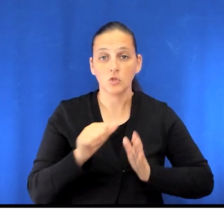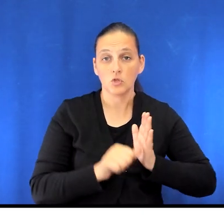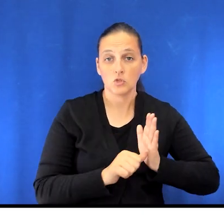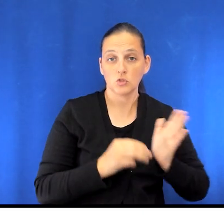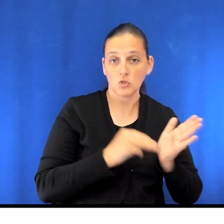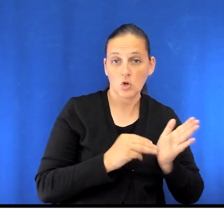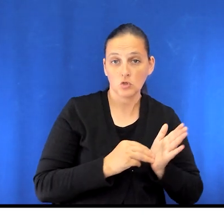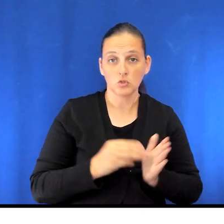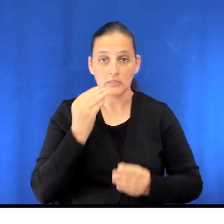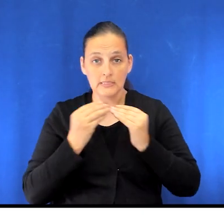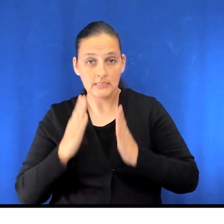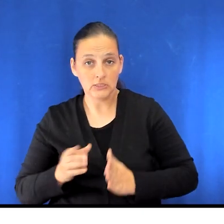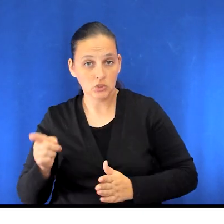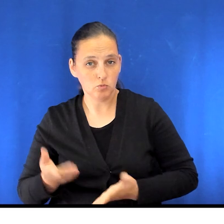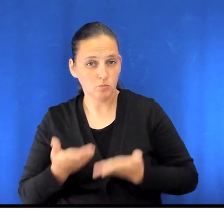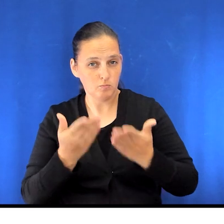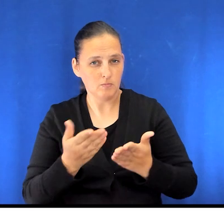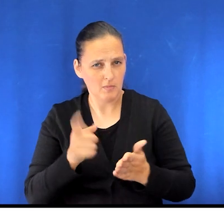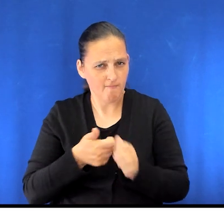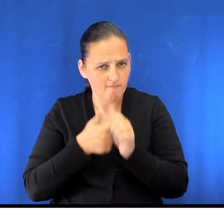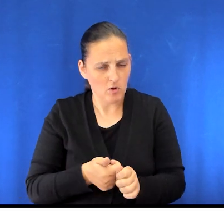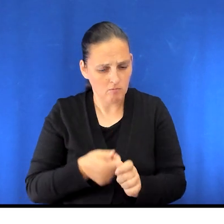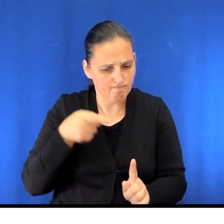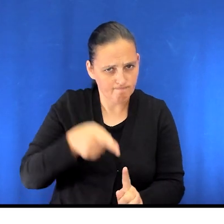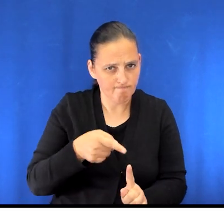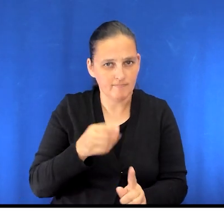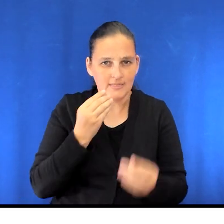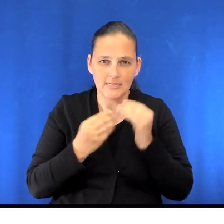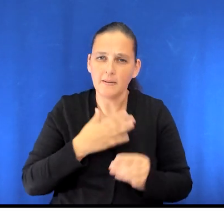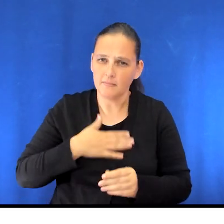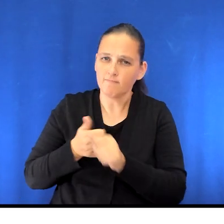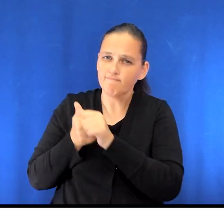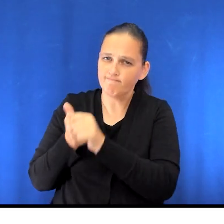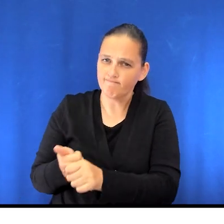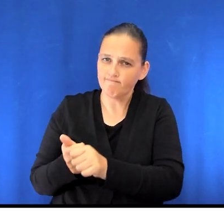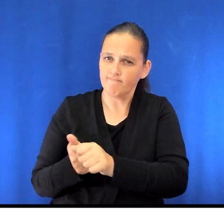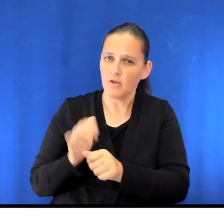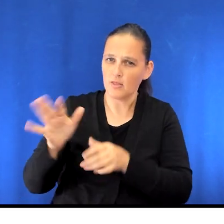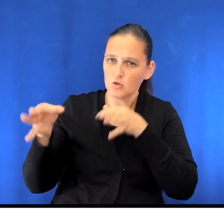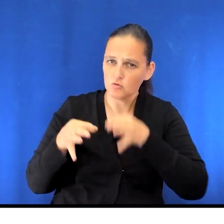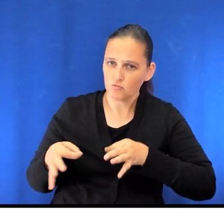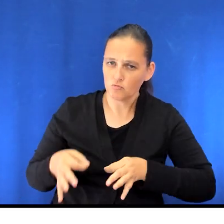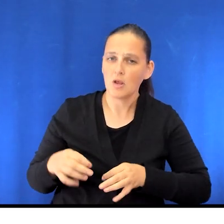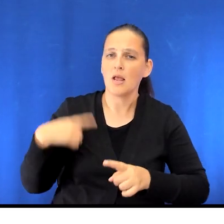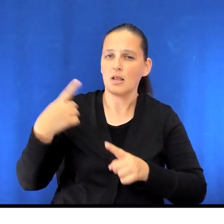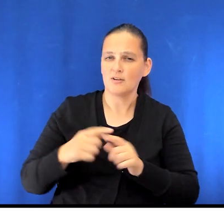has recommended that you follow a specific diet, please follow this diet as directed until you follow up with your health care team.